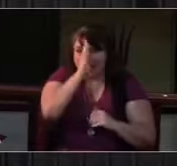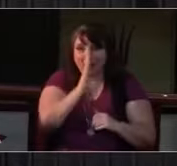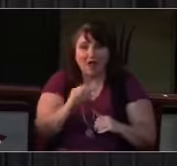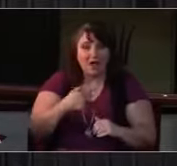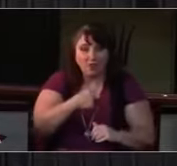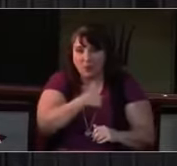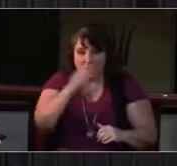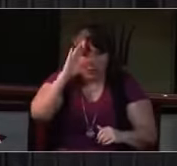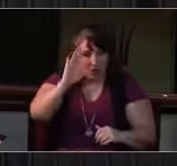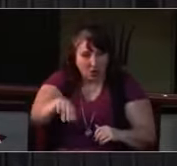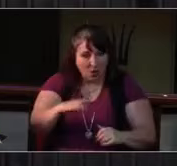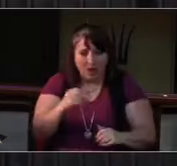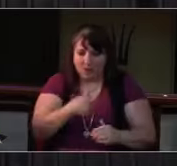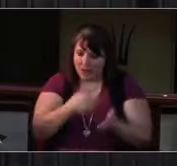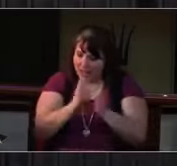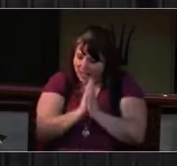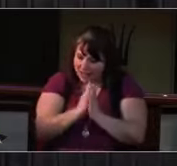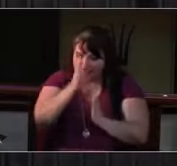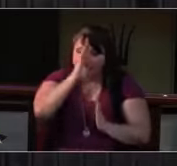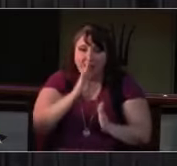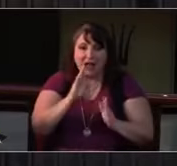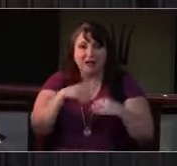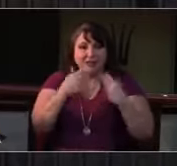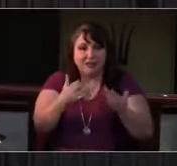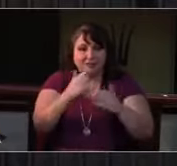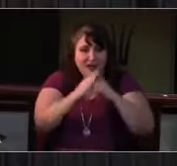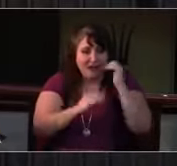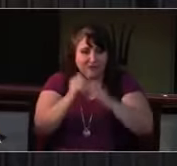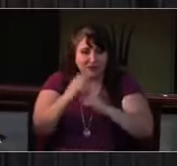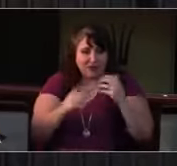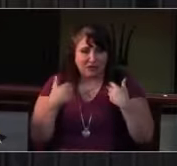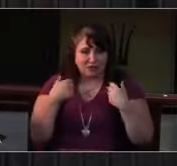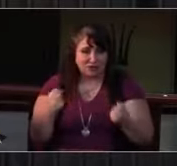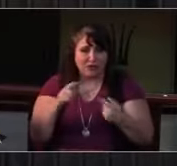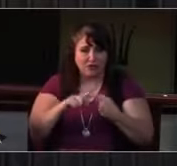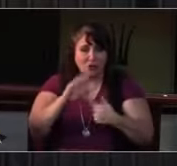who is still in the hospital with Covid-19 and sadly is weakening.